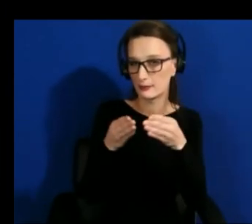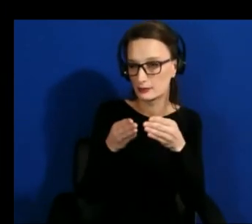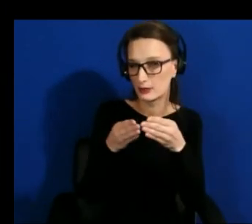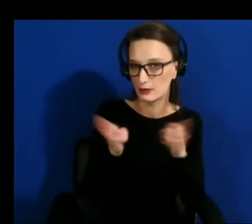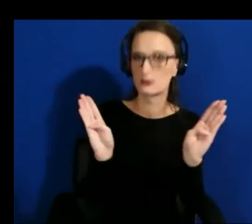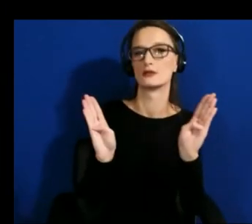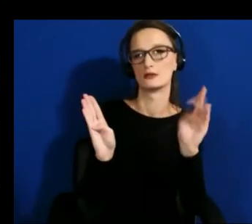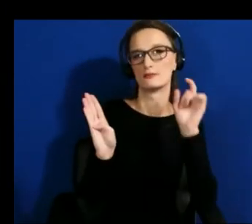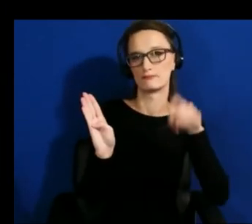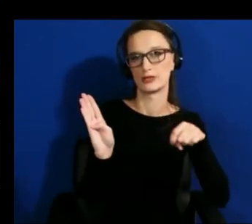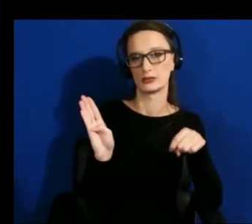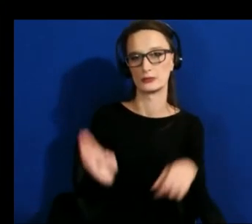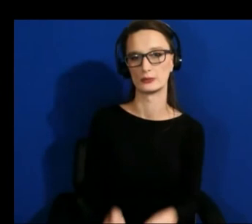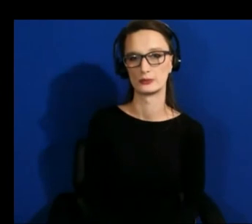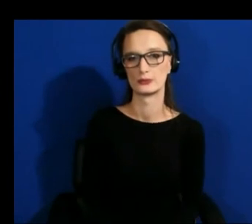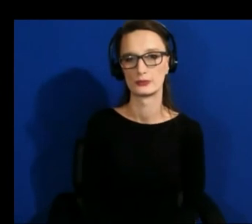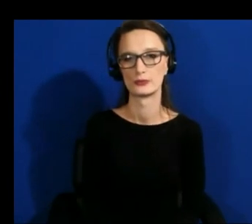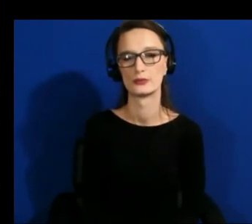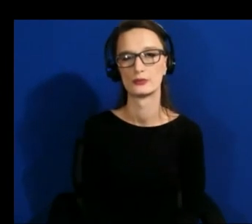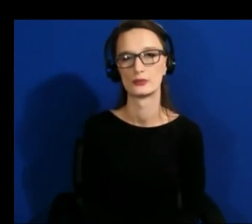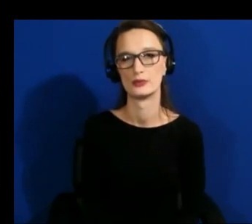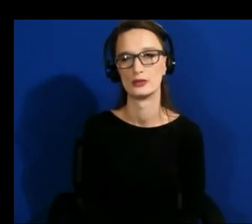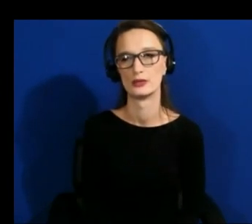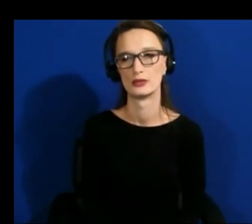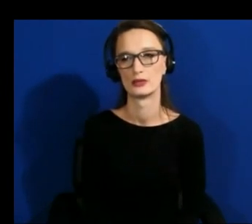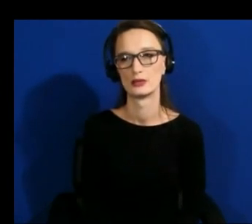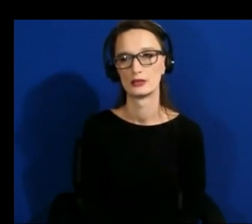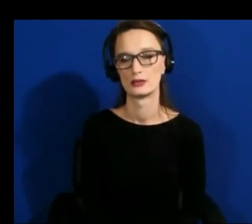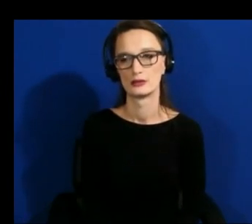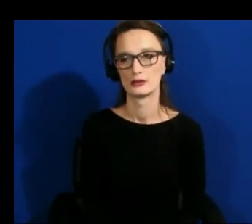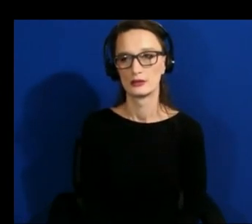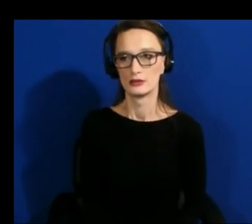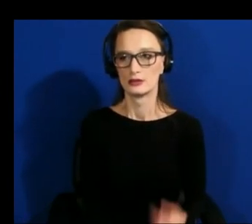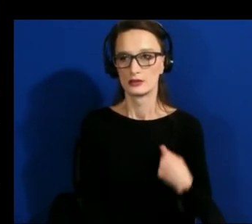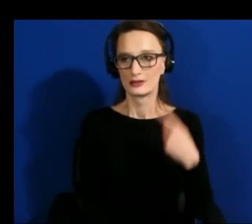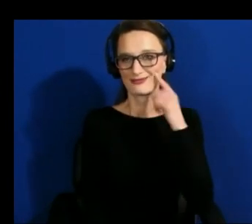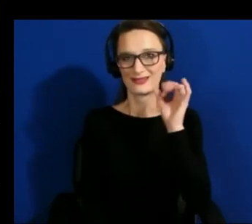yeah i think that's a really interesting point and that's also something that um we can try to